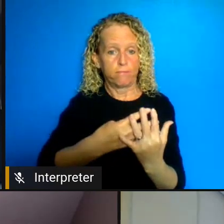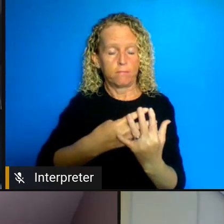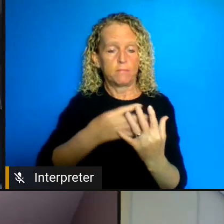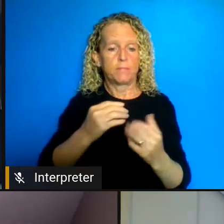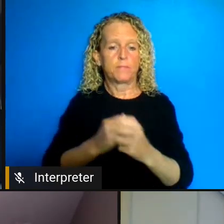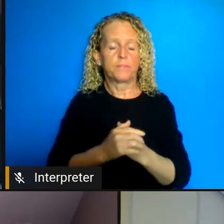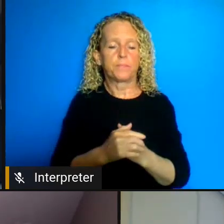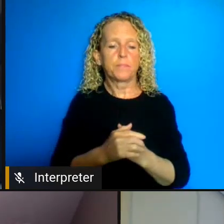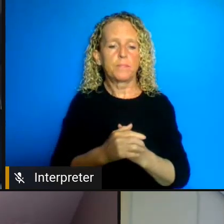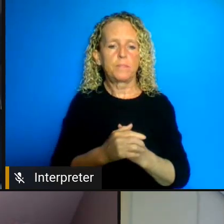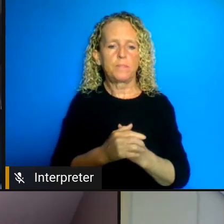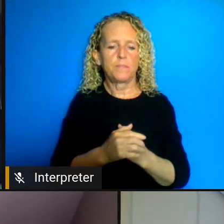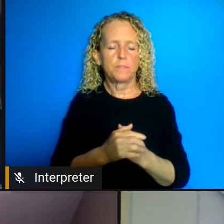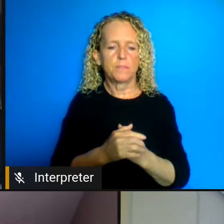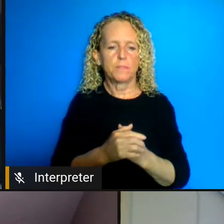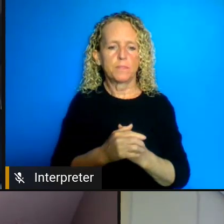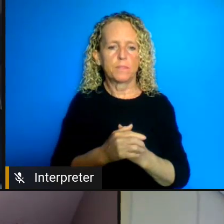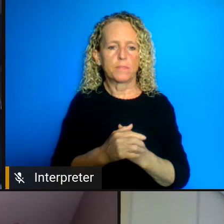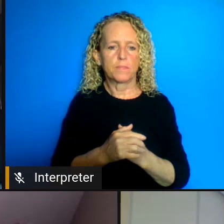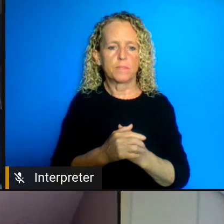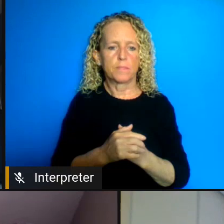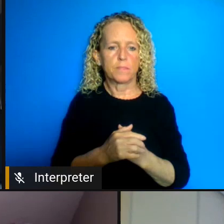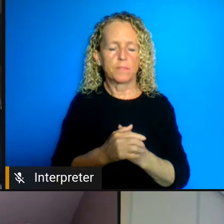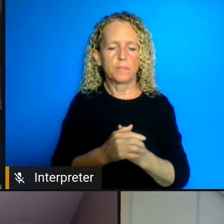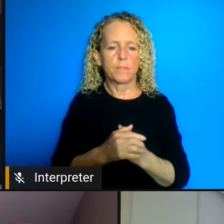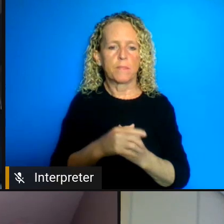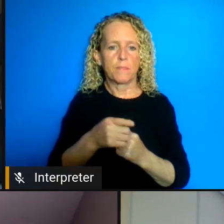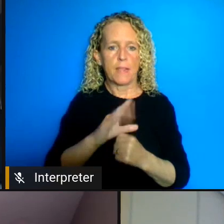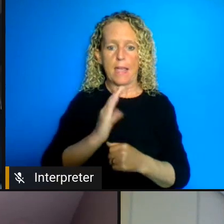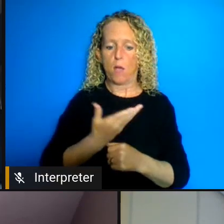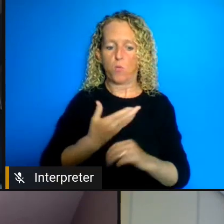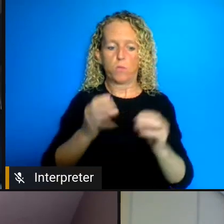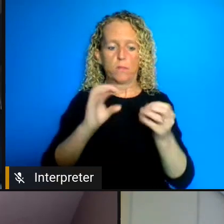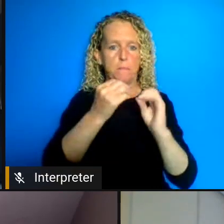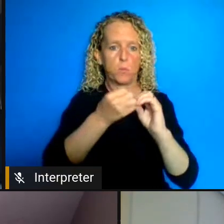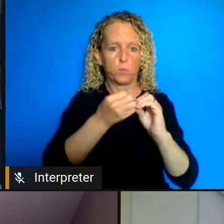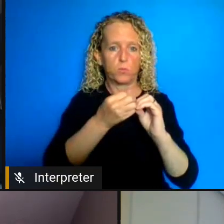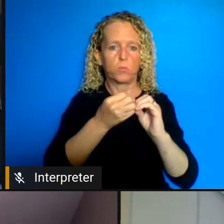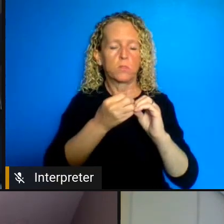the rapid decarceration that we saw during a three-week period was an establishment